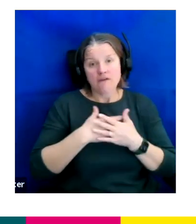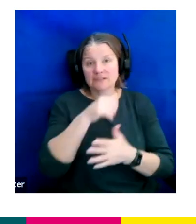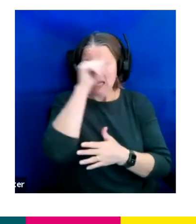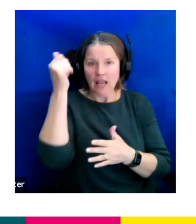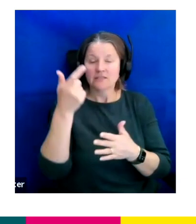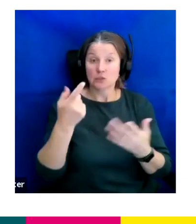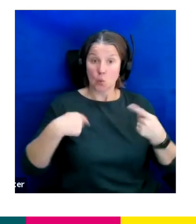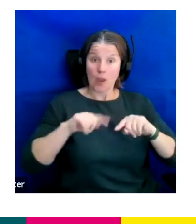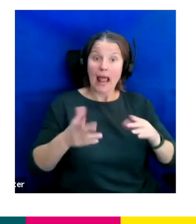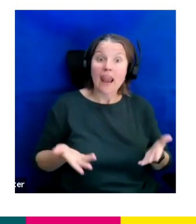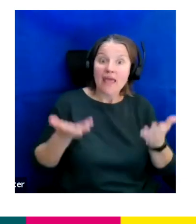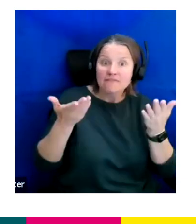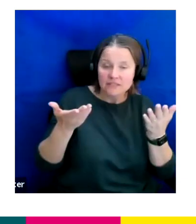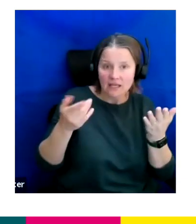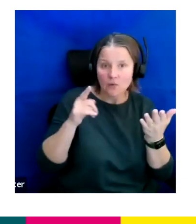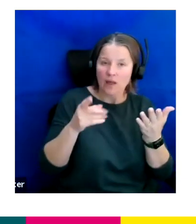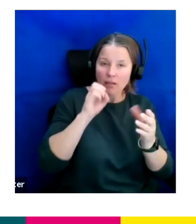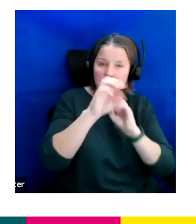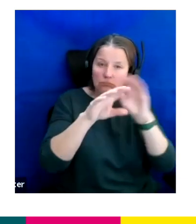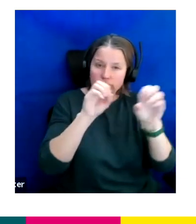there but also some of our other labels also post there too.